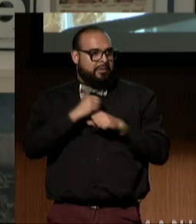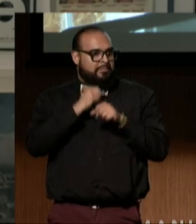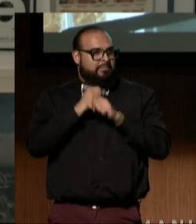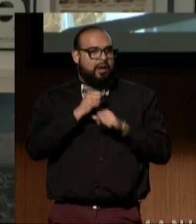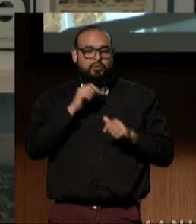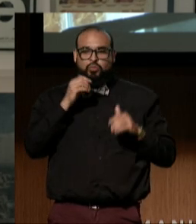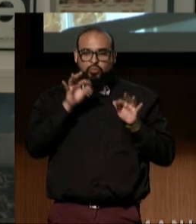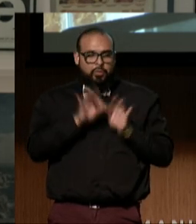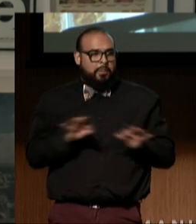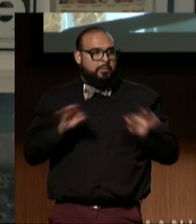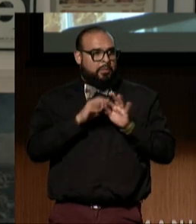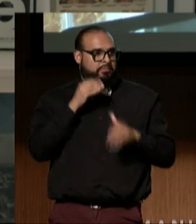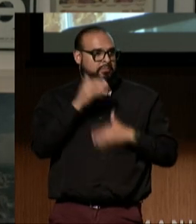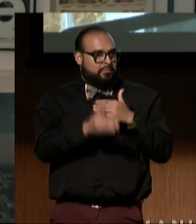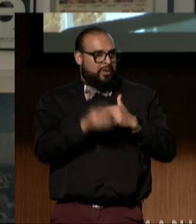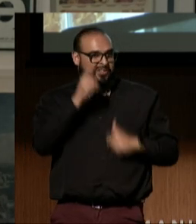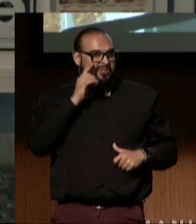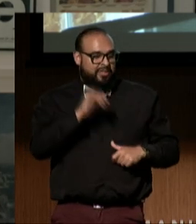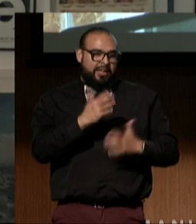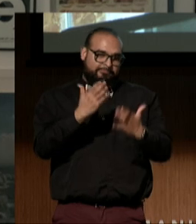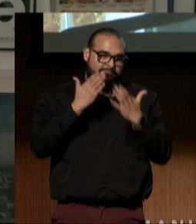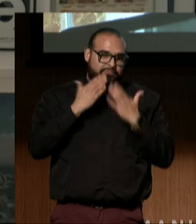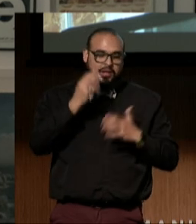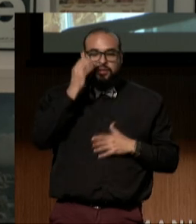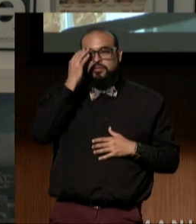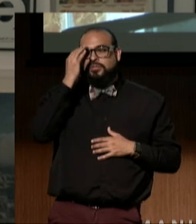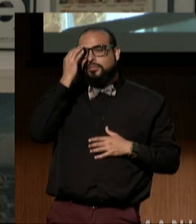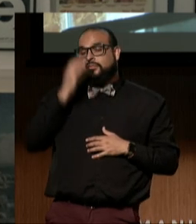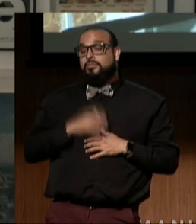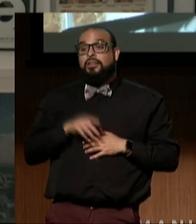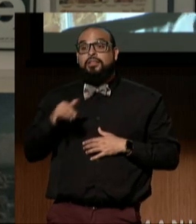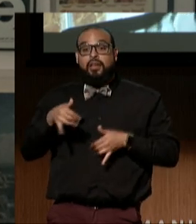and for that, we are deeply grateful. Receiving this award is not just a moment